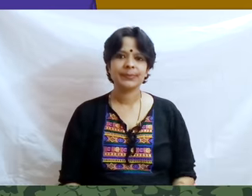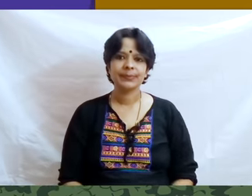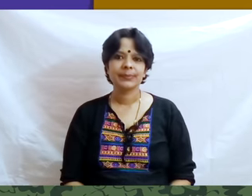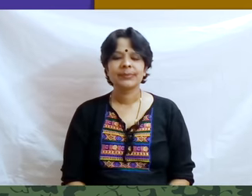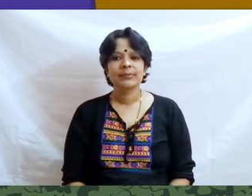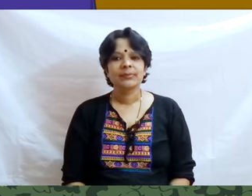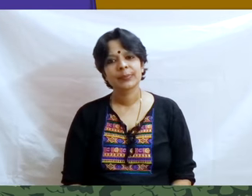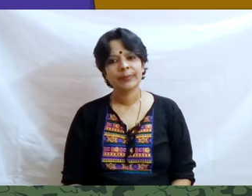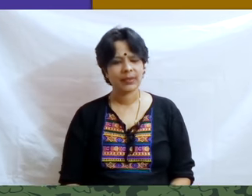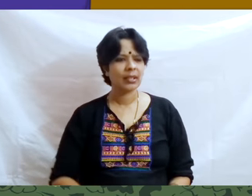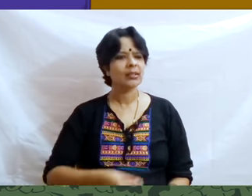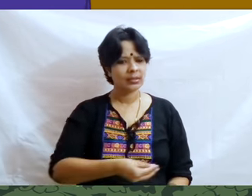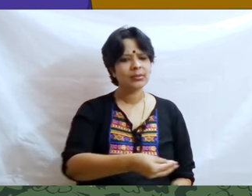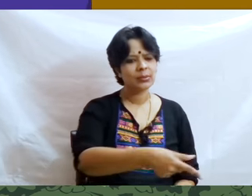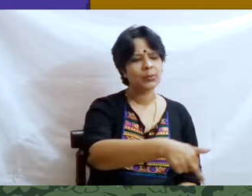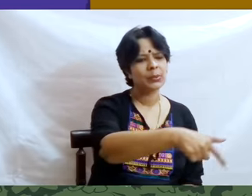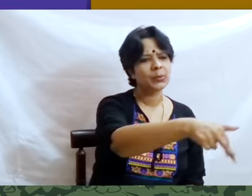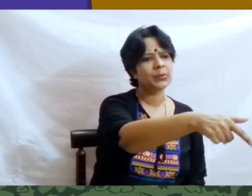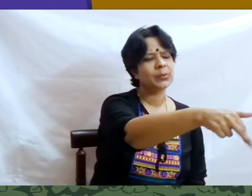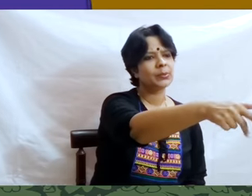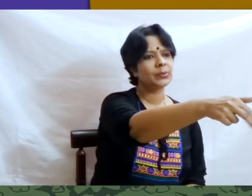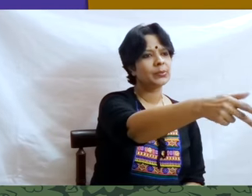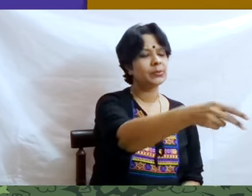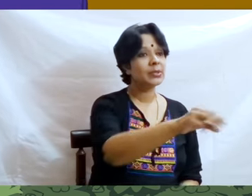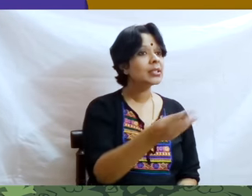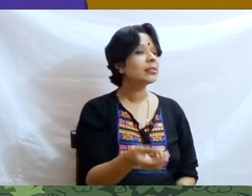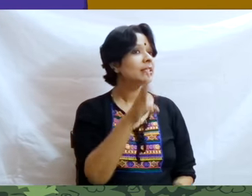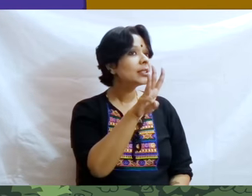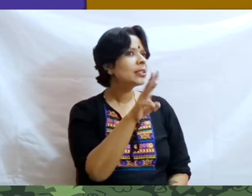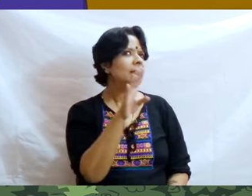They had gone a little farther along the road when three merchants passed by.